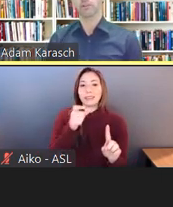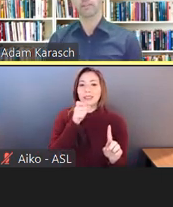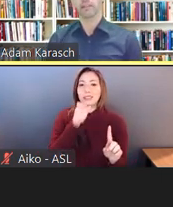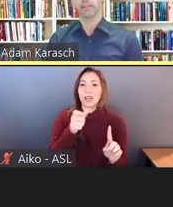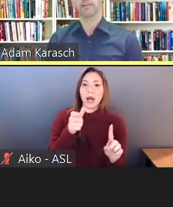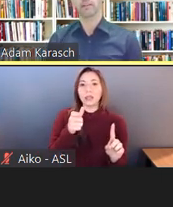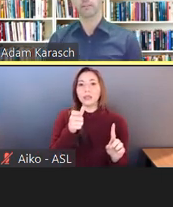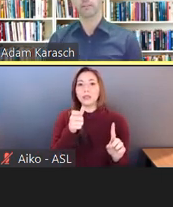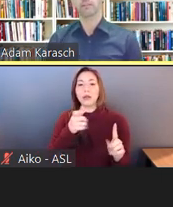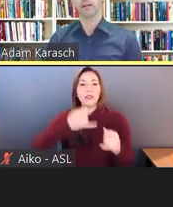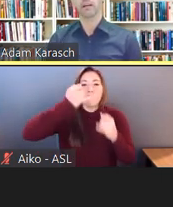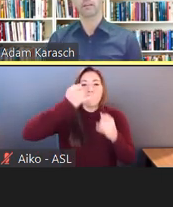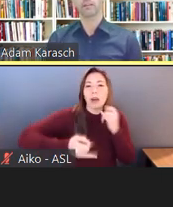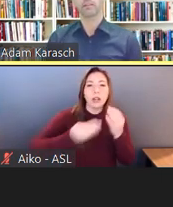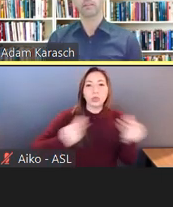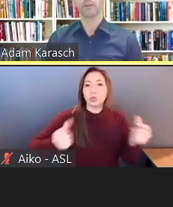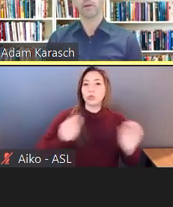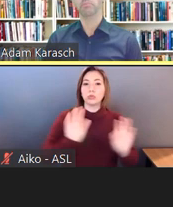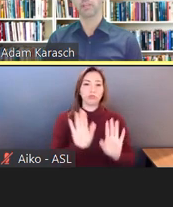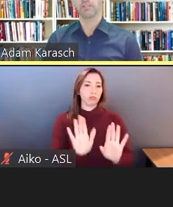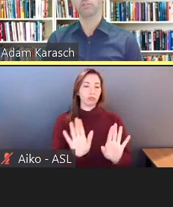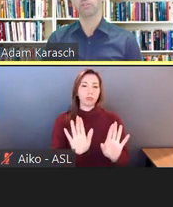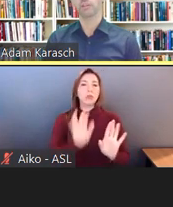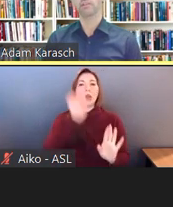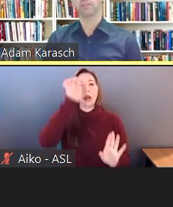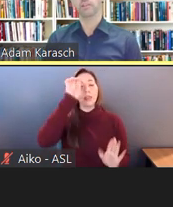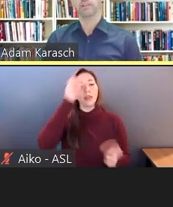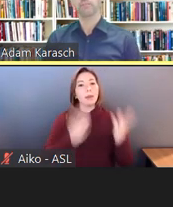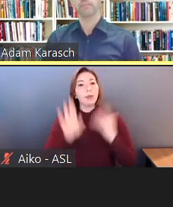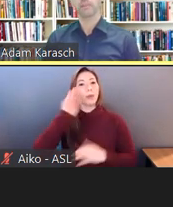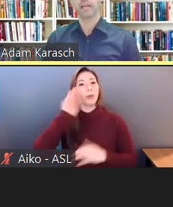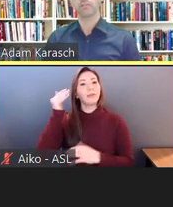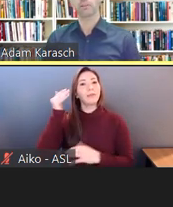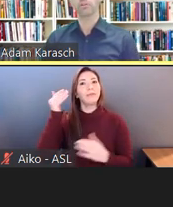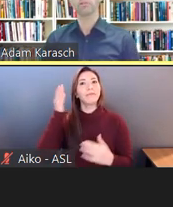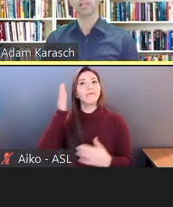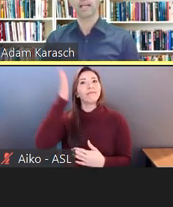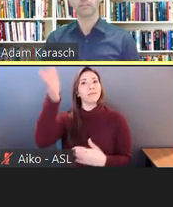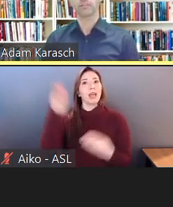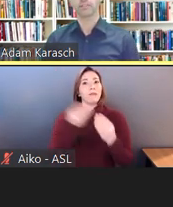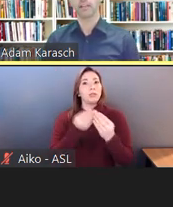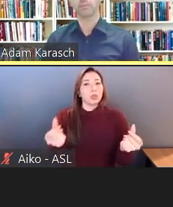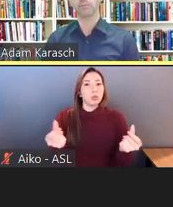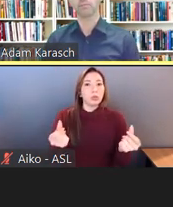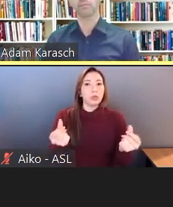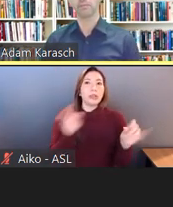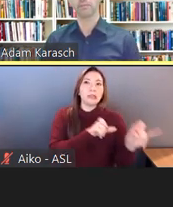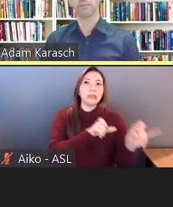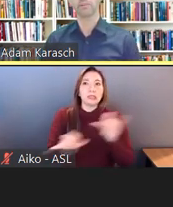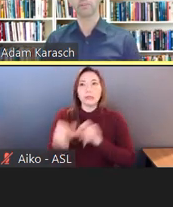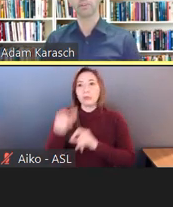I think there might be a solution-- kind of a Googleesque type of solution--